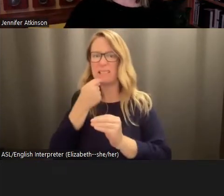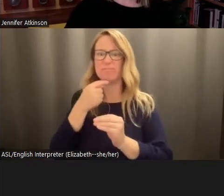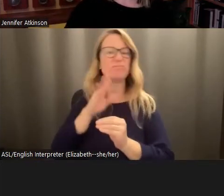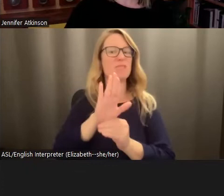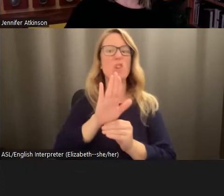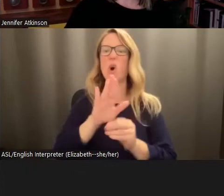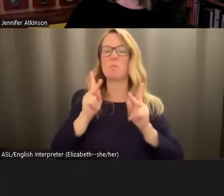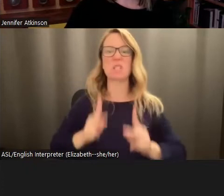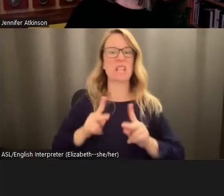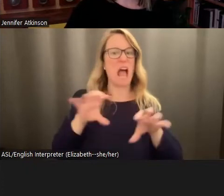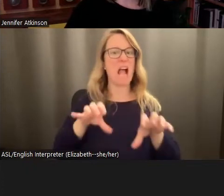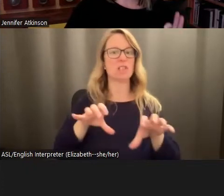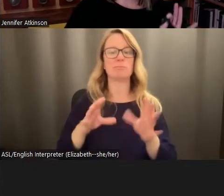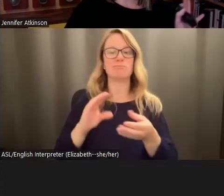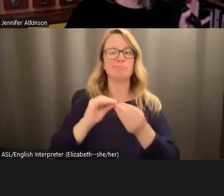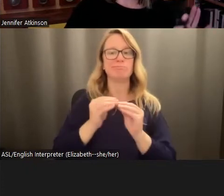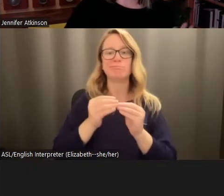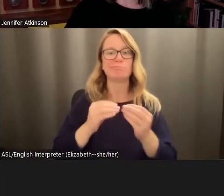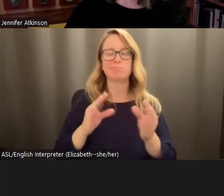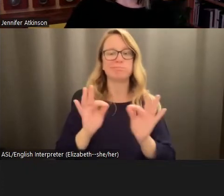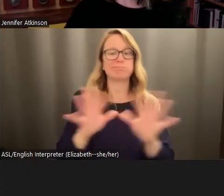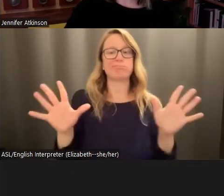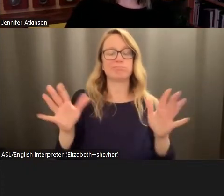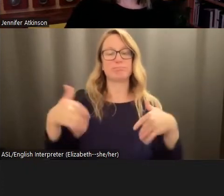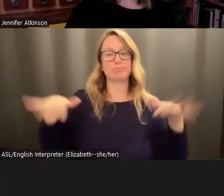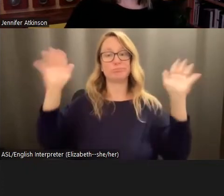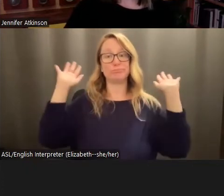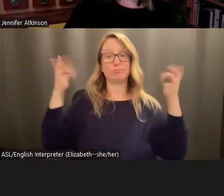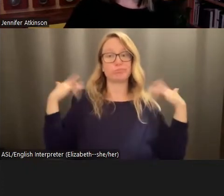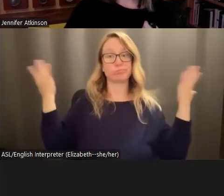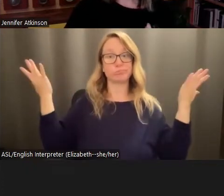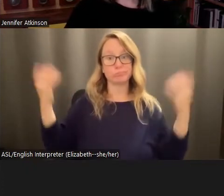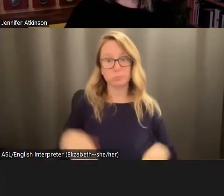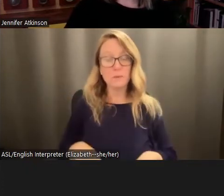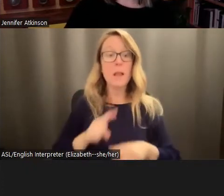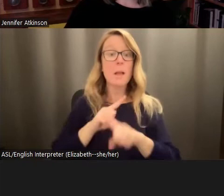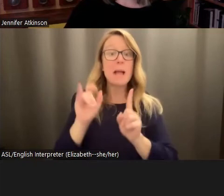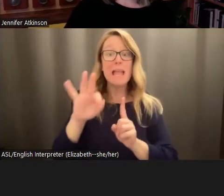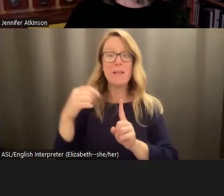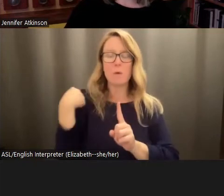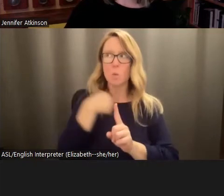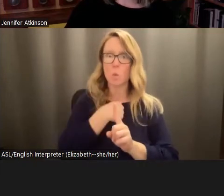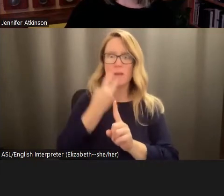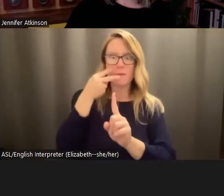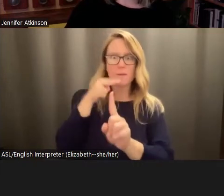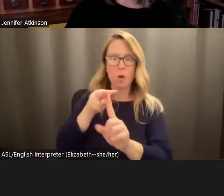statistically irrelevant, right. So we throw up our hands. But if we see ourselves as working collectively rather than